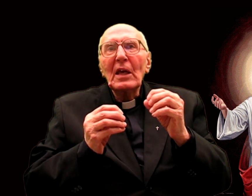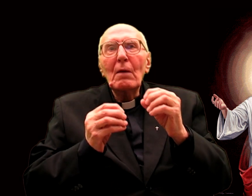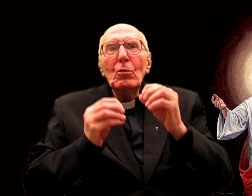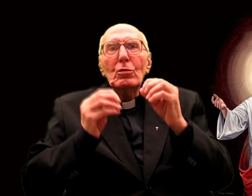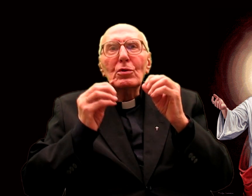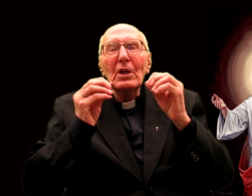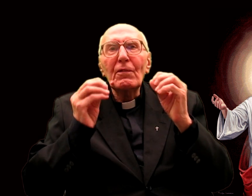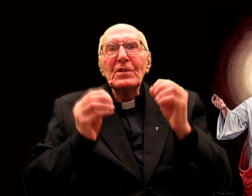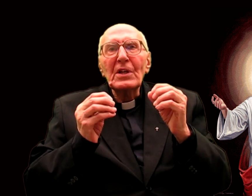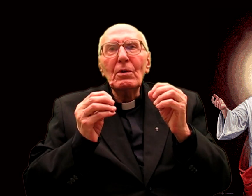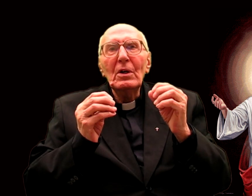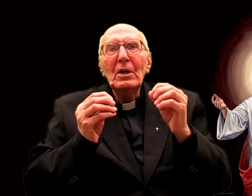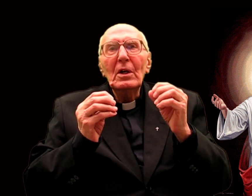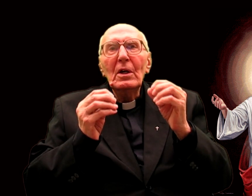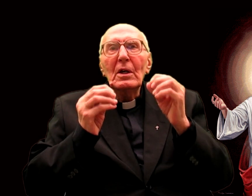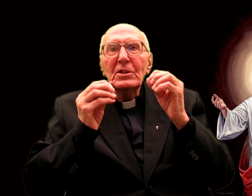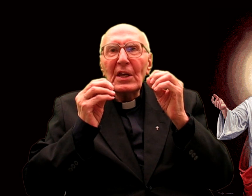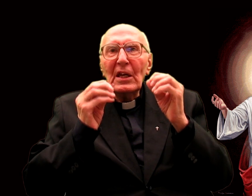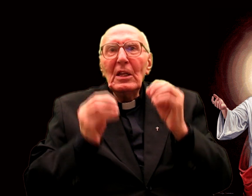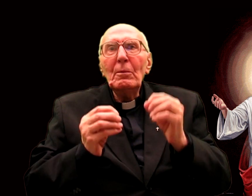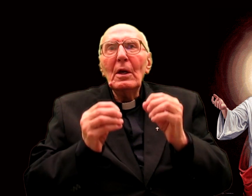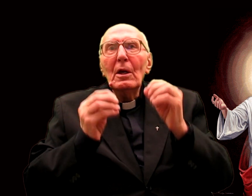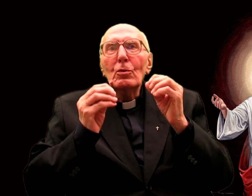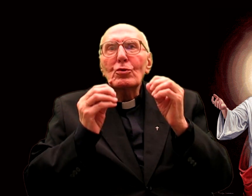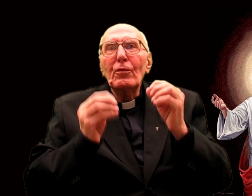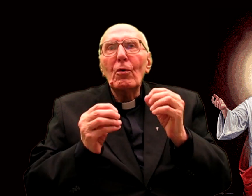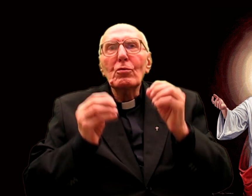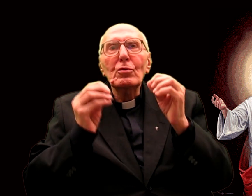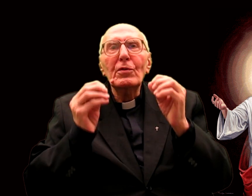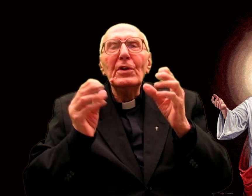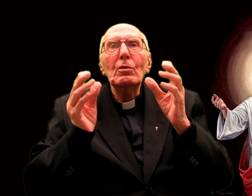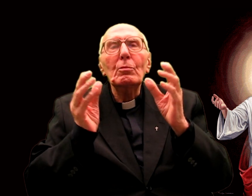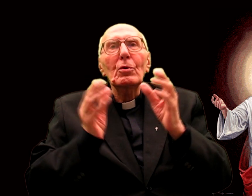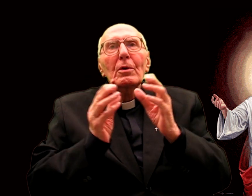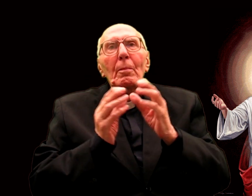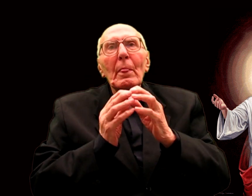cooled in many, if resuscitate the fires of divine love. "